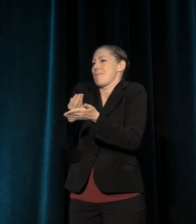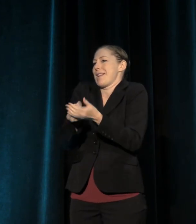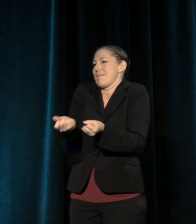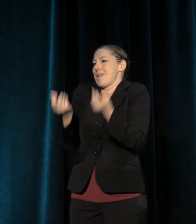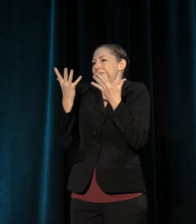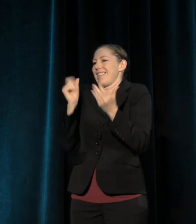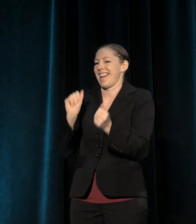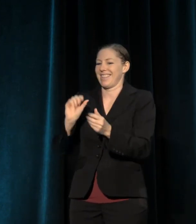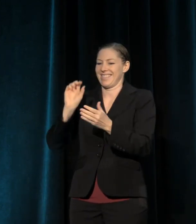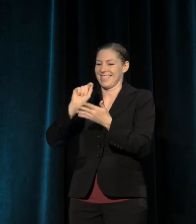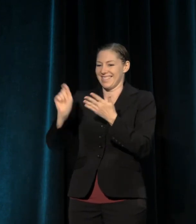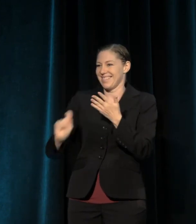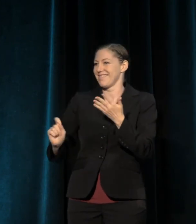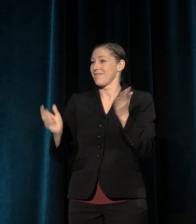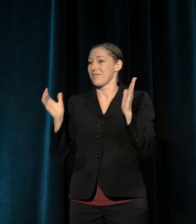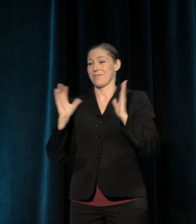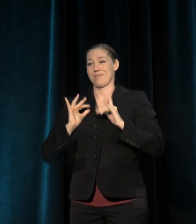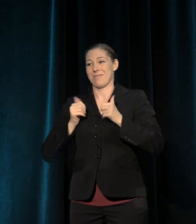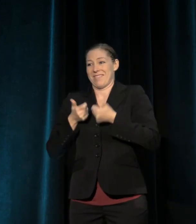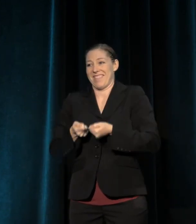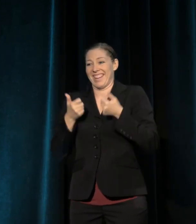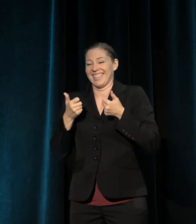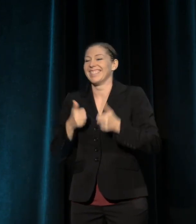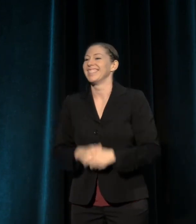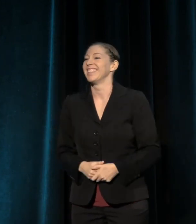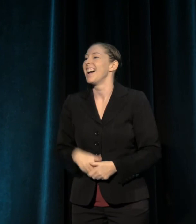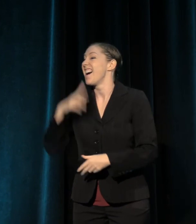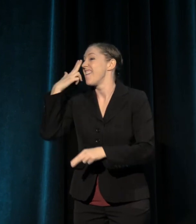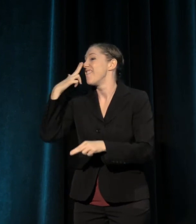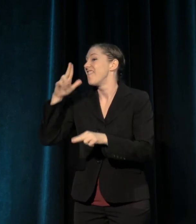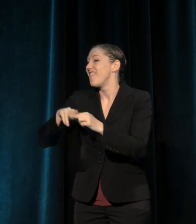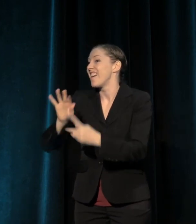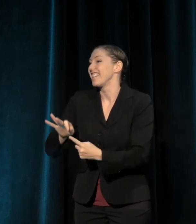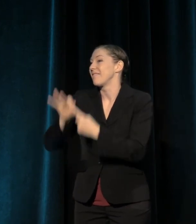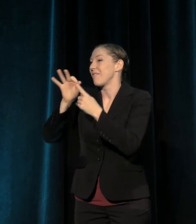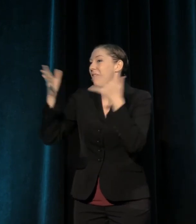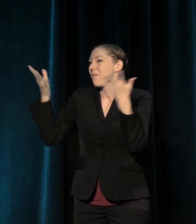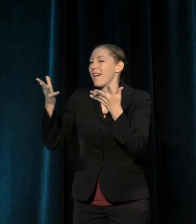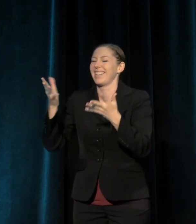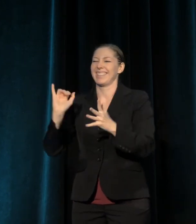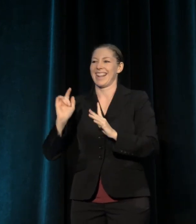Hey, and here's the thing that is kind of fun and special. This is like that gift moment.